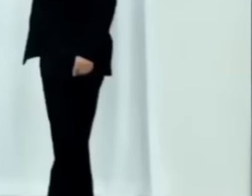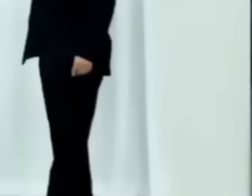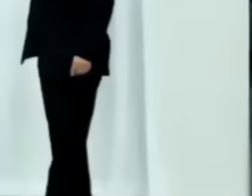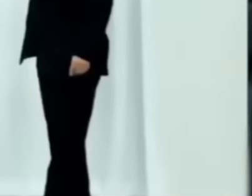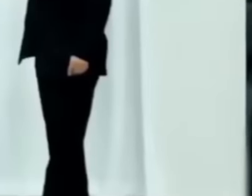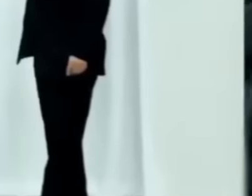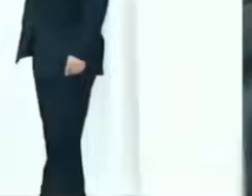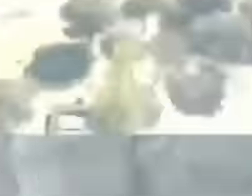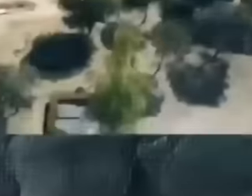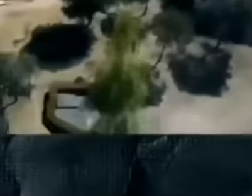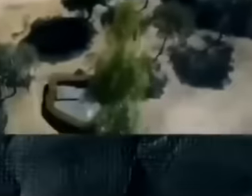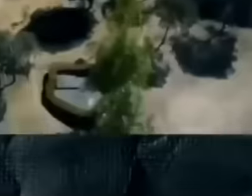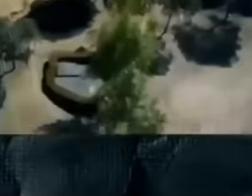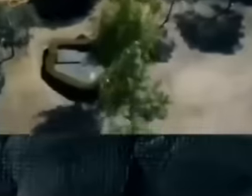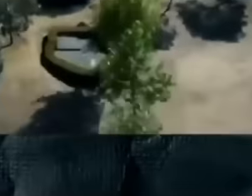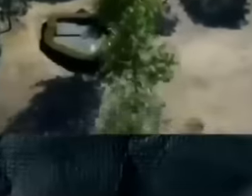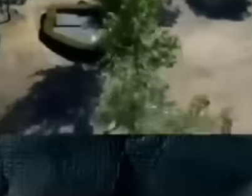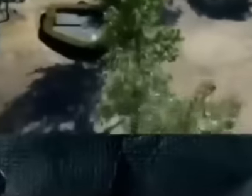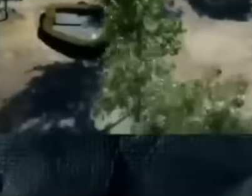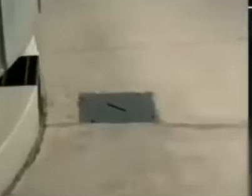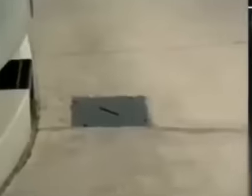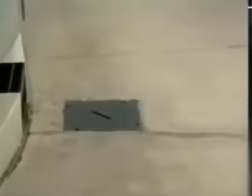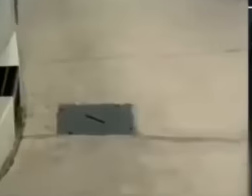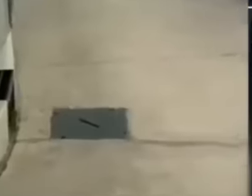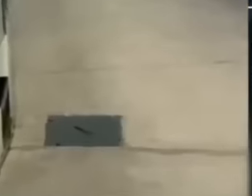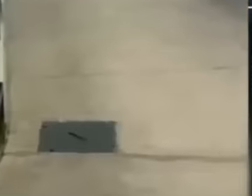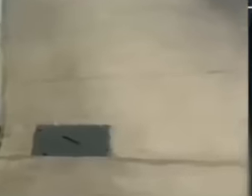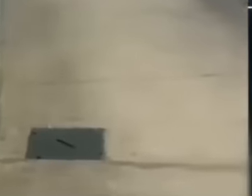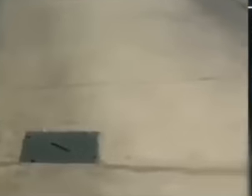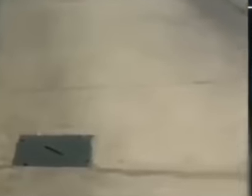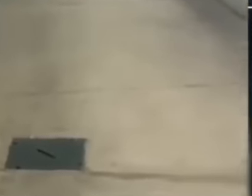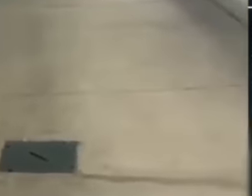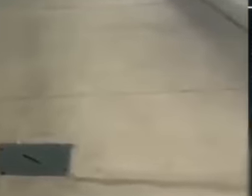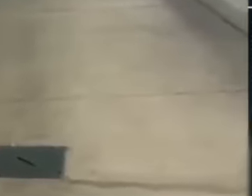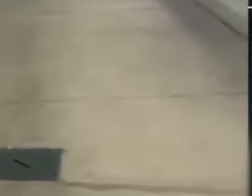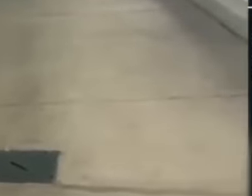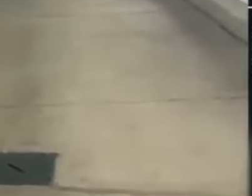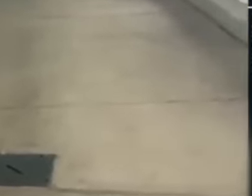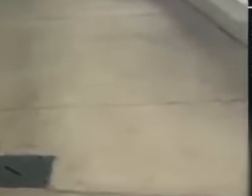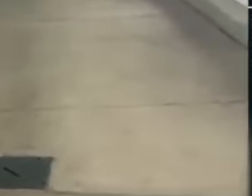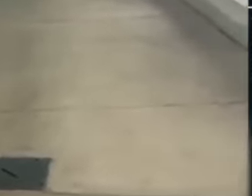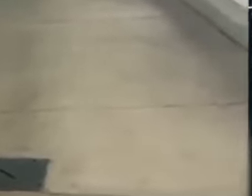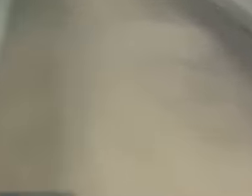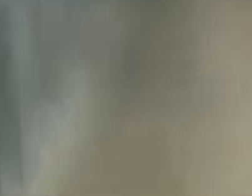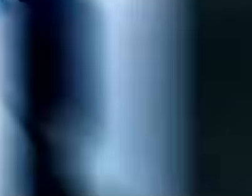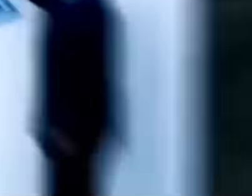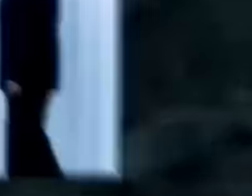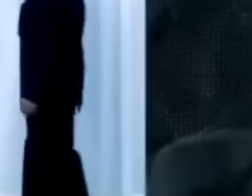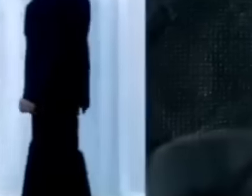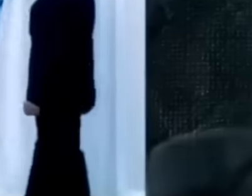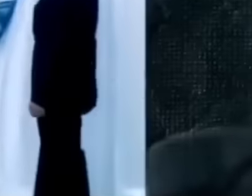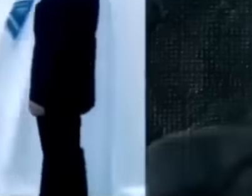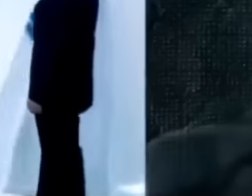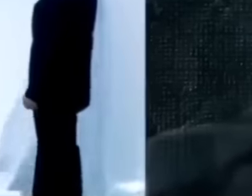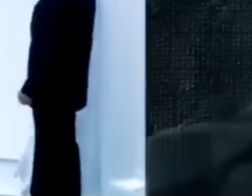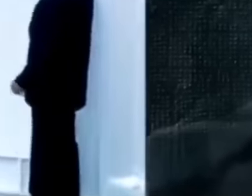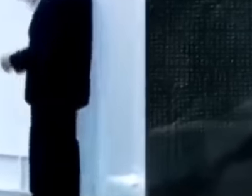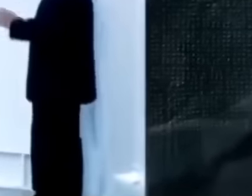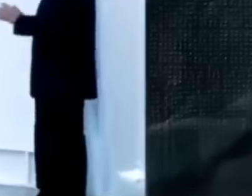10,580 m cu that would house the entire database of national and state systems